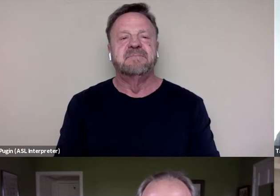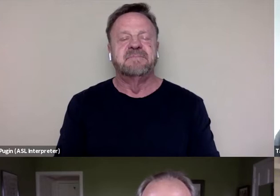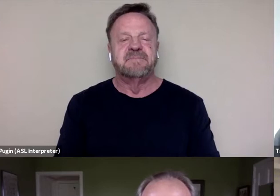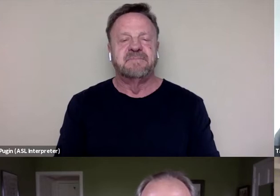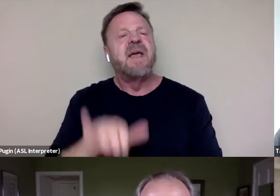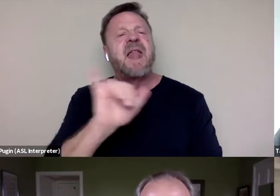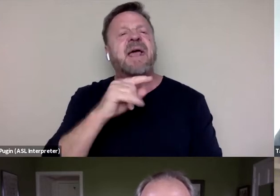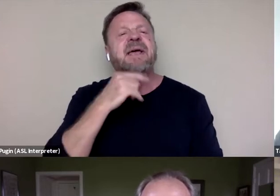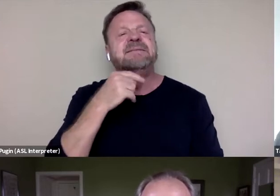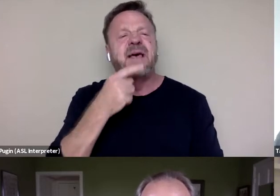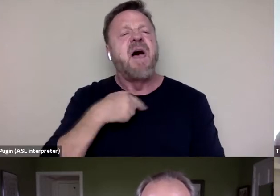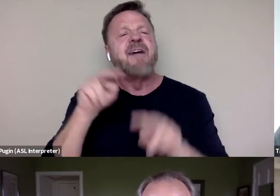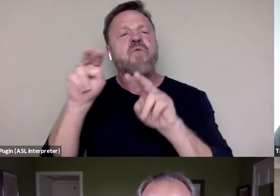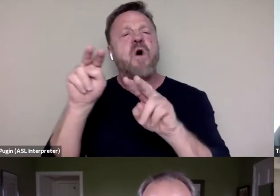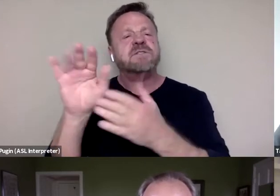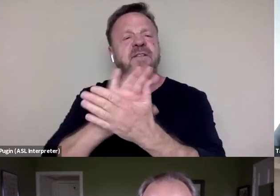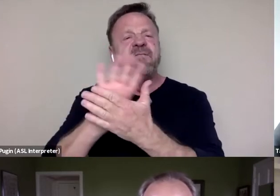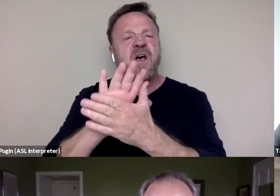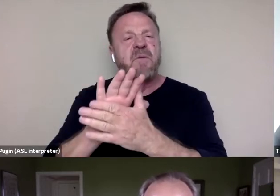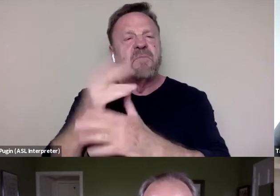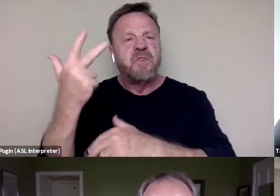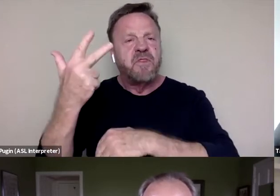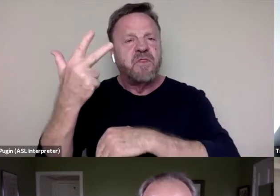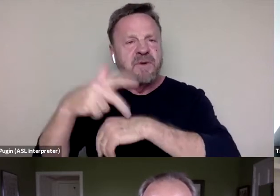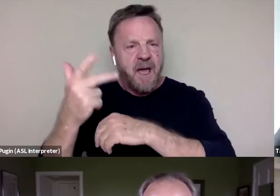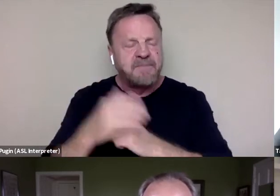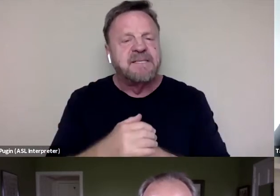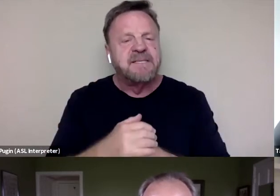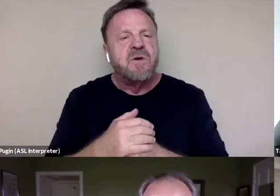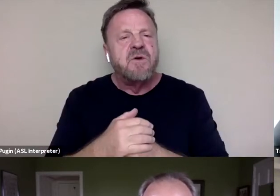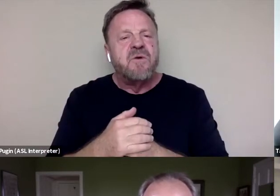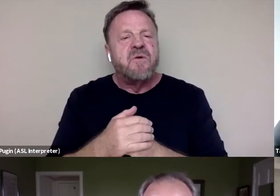Like I said, I've watched the film three times. What is the ultimate takeaway here?